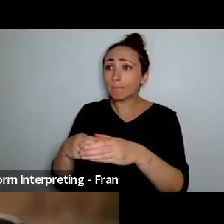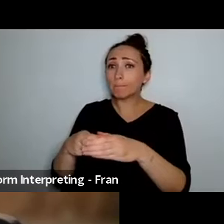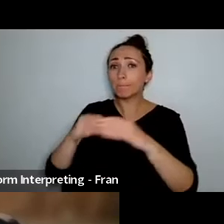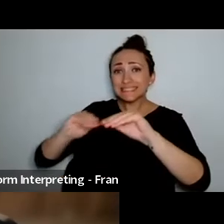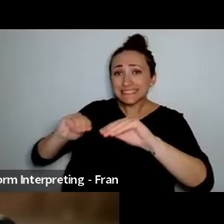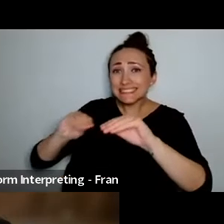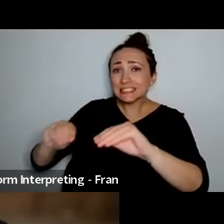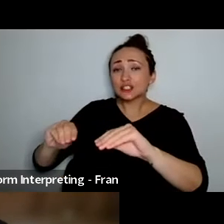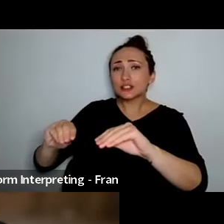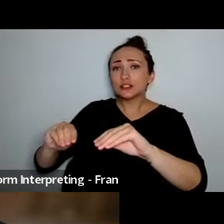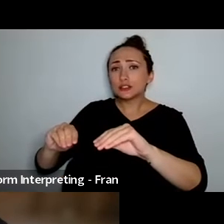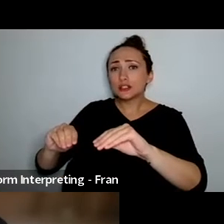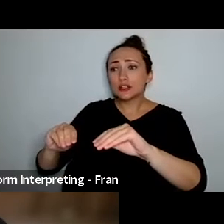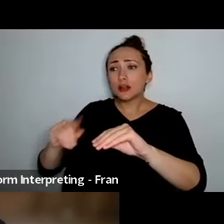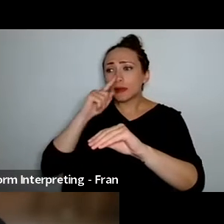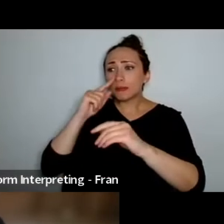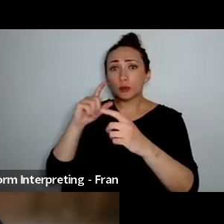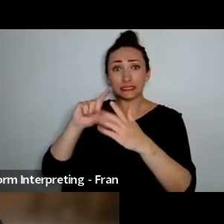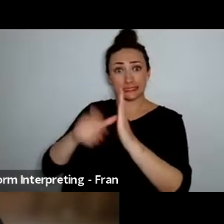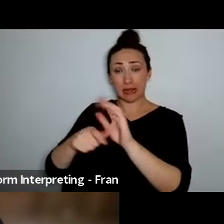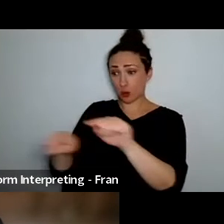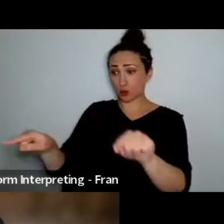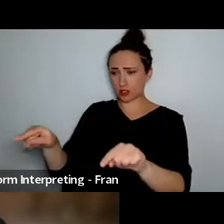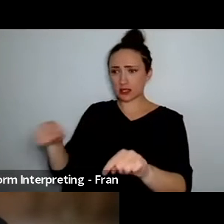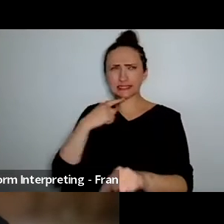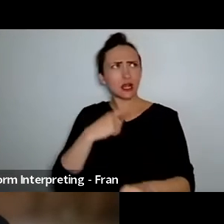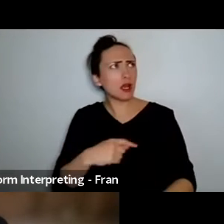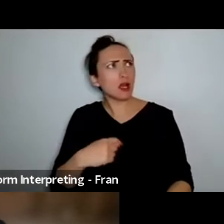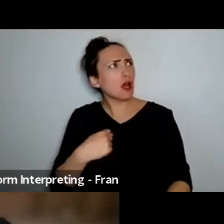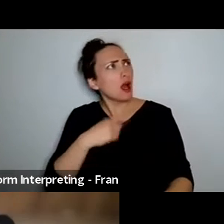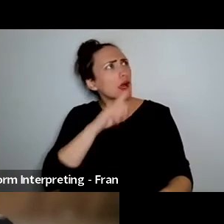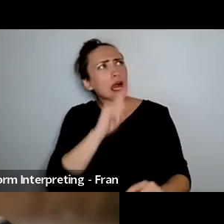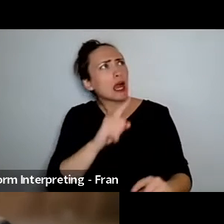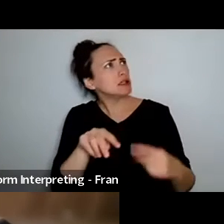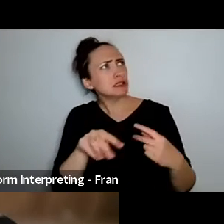dance as somebody with a disability and to have someone say wow I can do this I can be a dancer